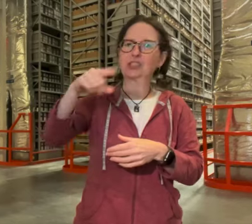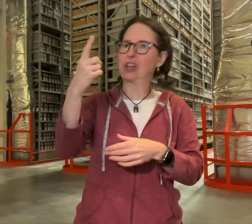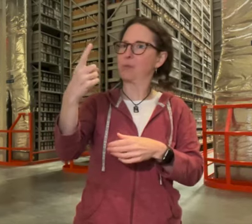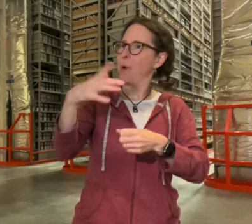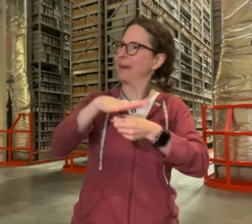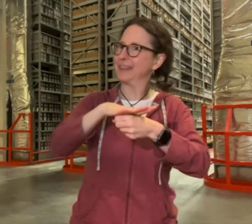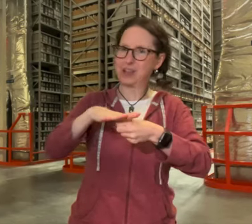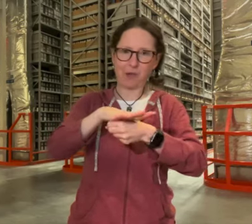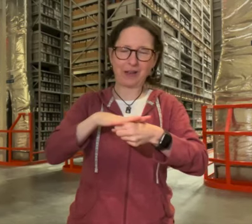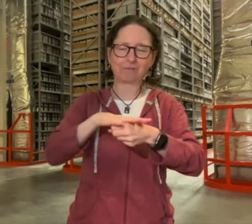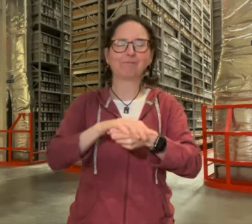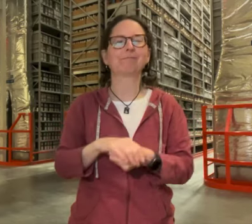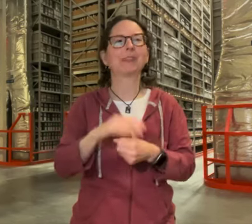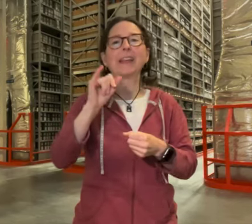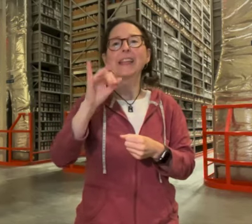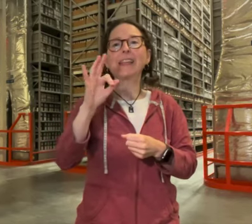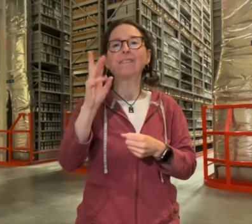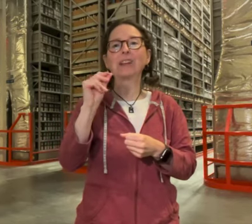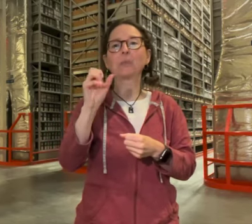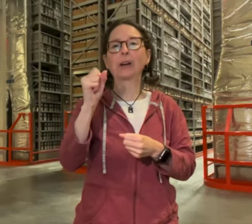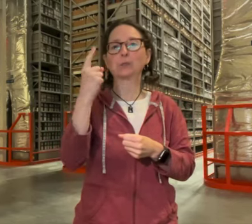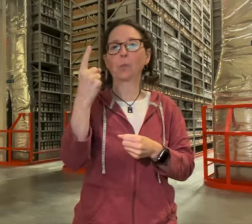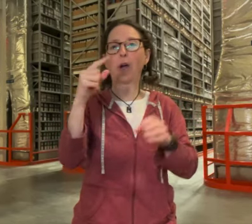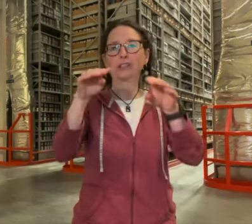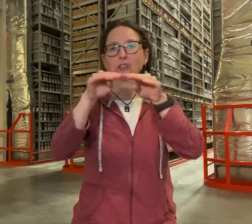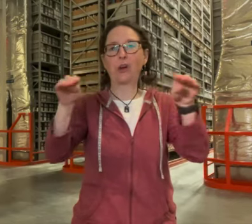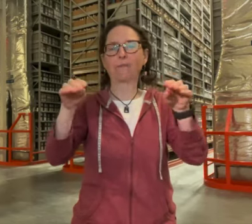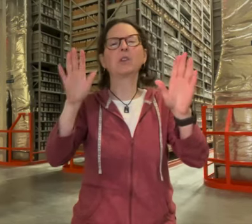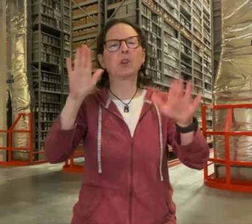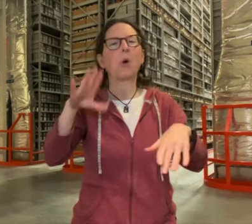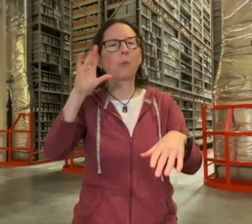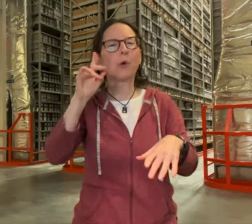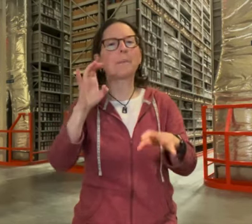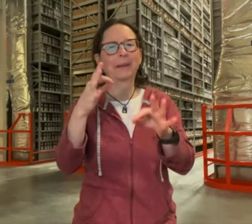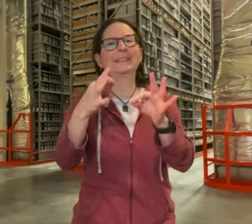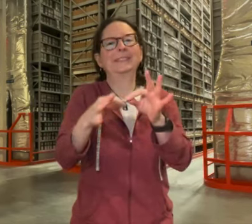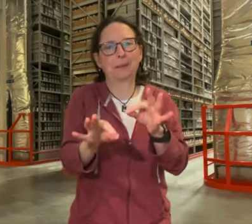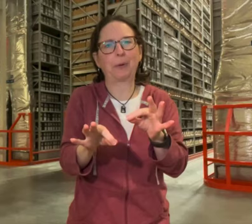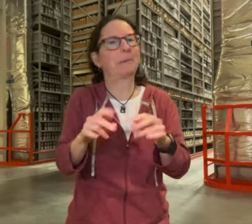not just in one area if it was one whole shelf it would be simple